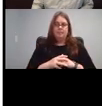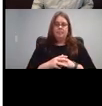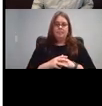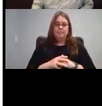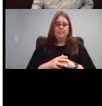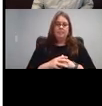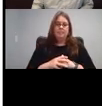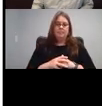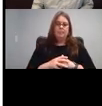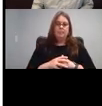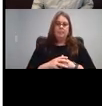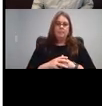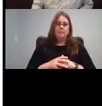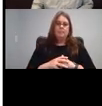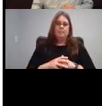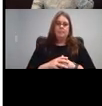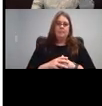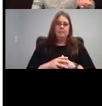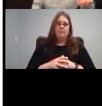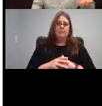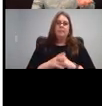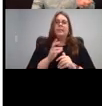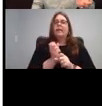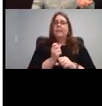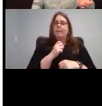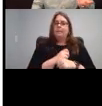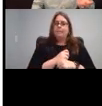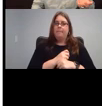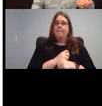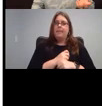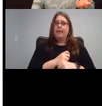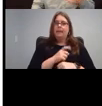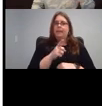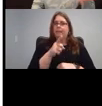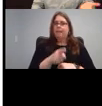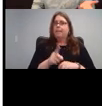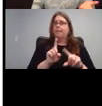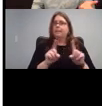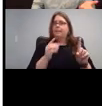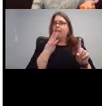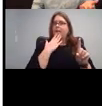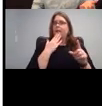I made them orange, just to remind myself to look at them. And I'll leave them orange for a couple